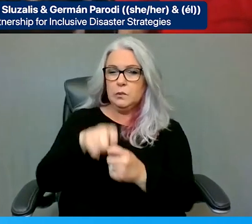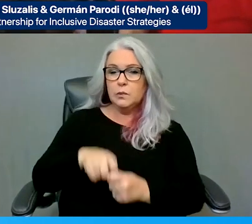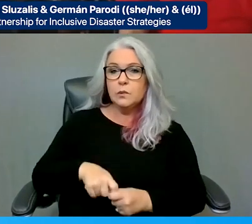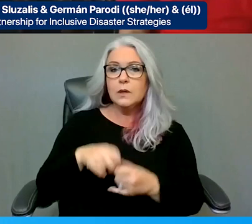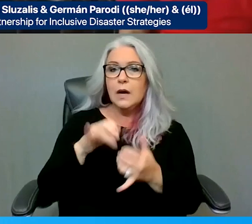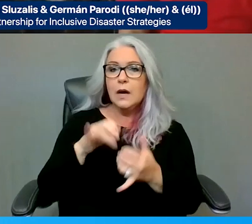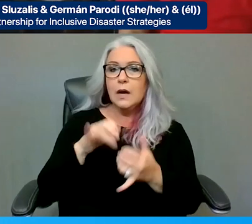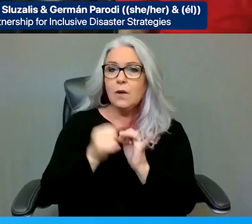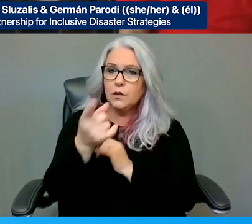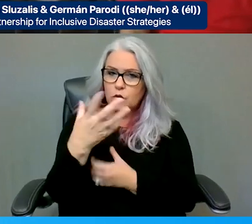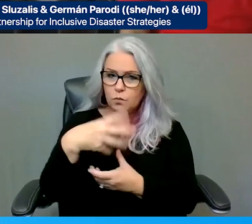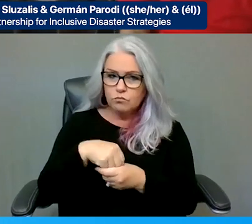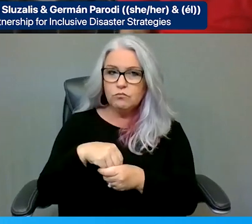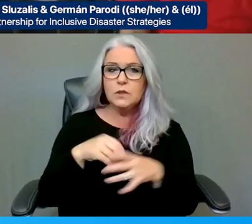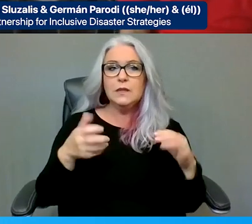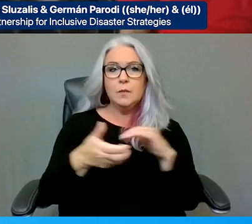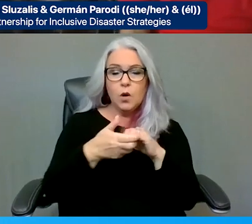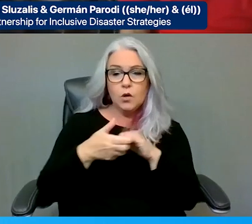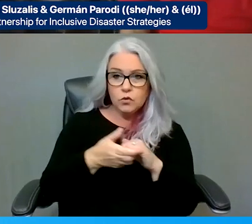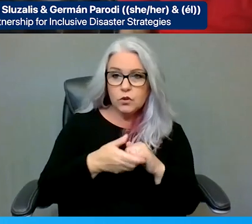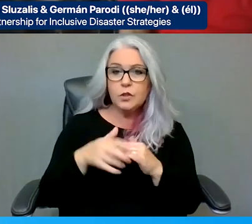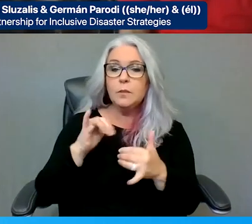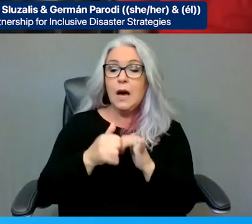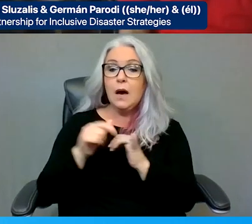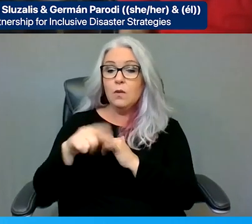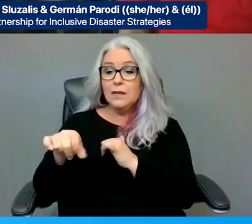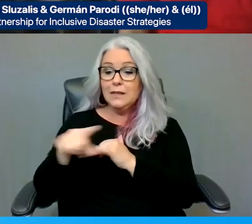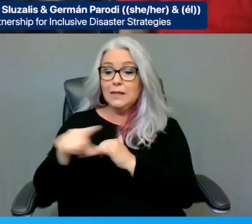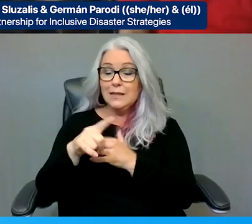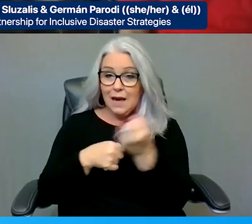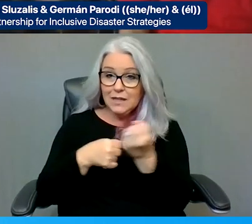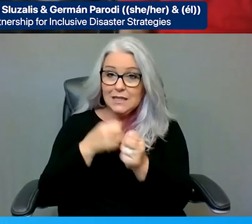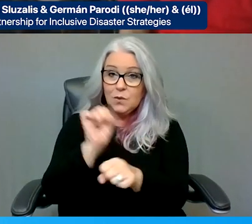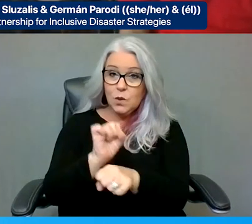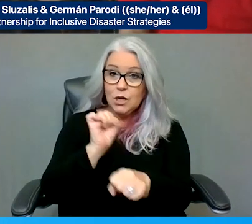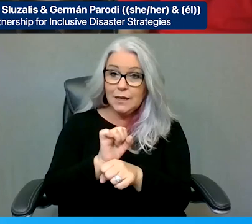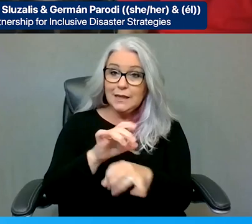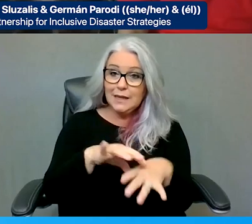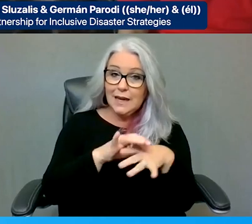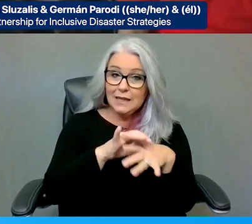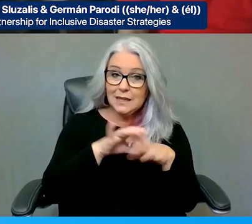involved with The Partnership, with this advocacy work in the context of your professional development?